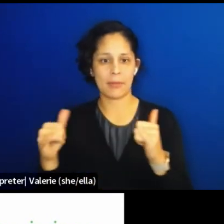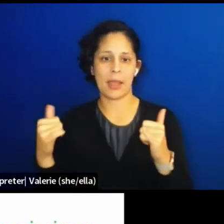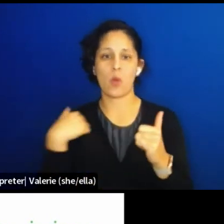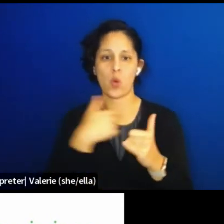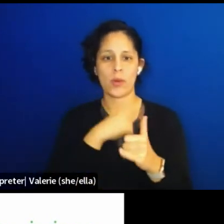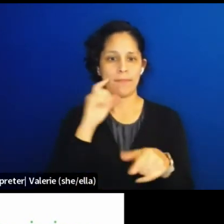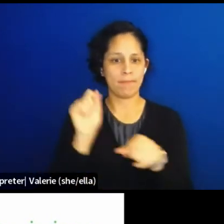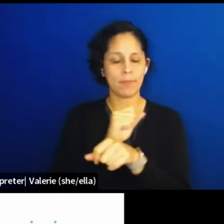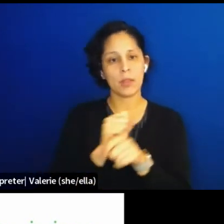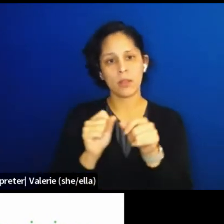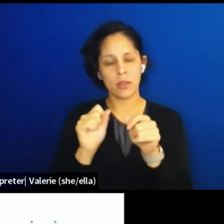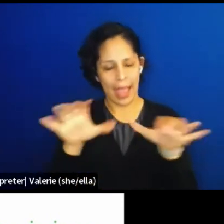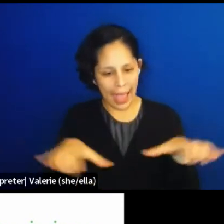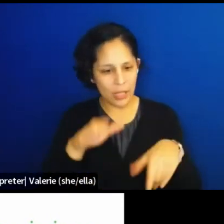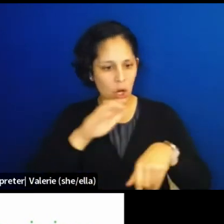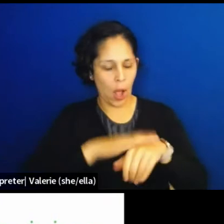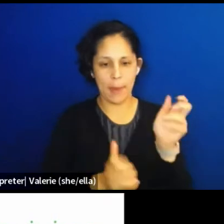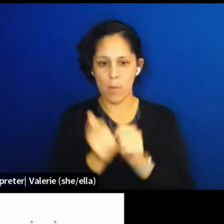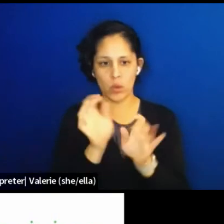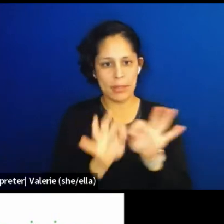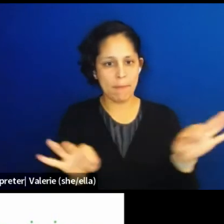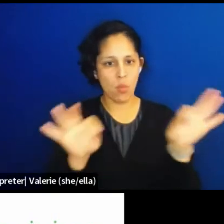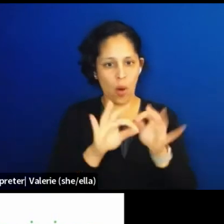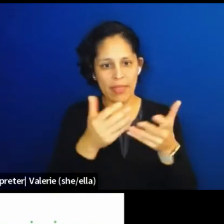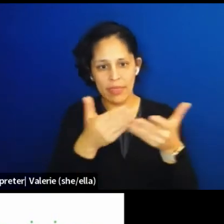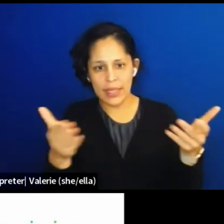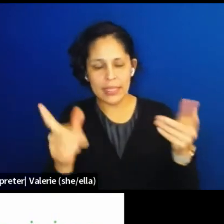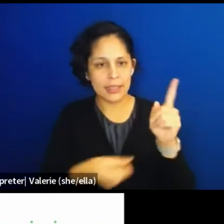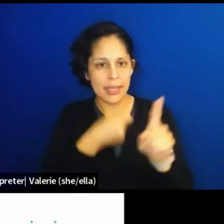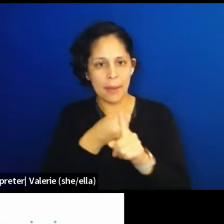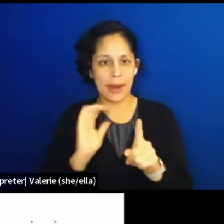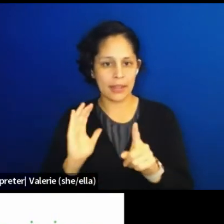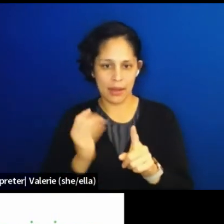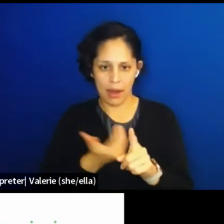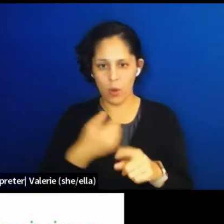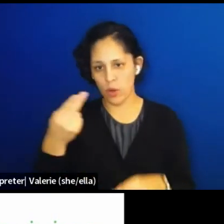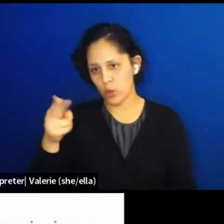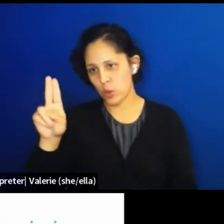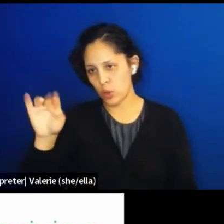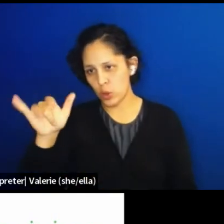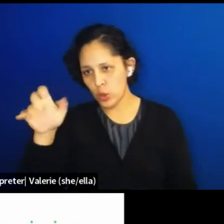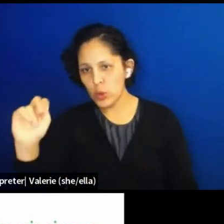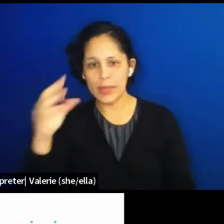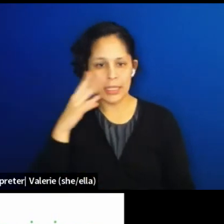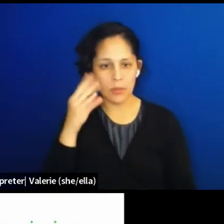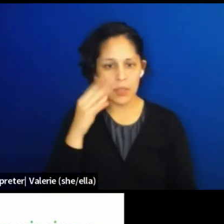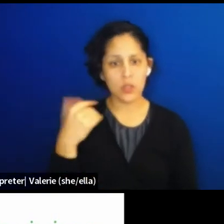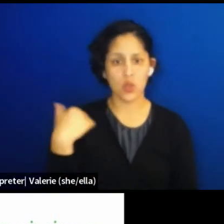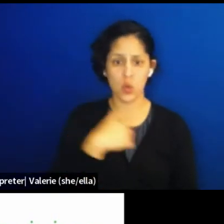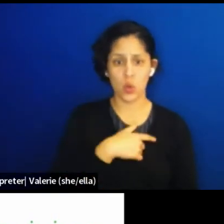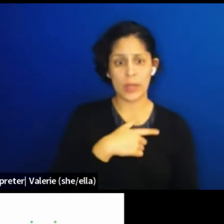When the pandemic struck TCG helped secure the largest federal investment in the arts, since the WPA